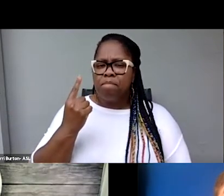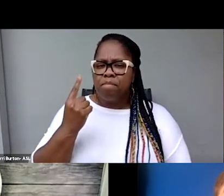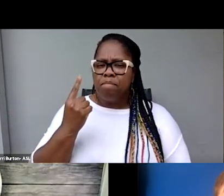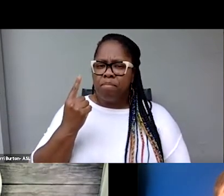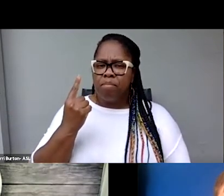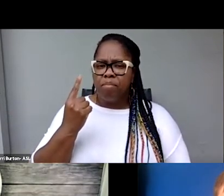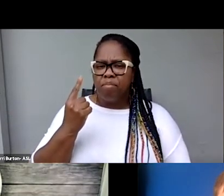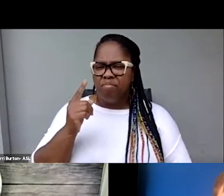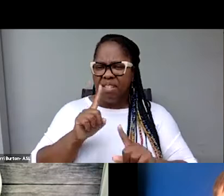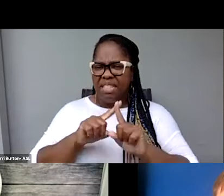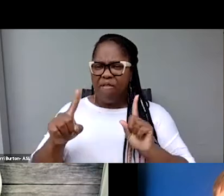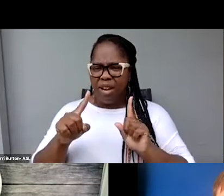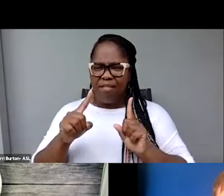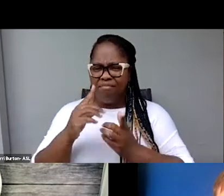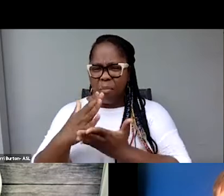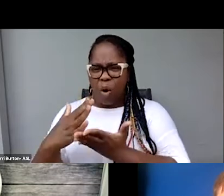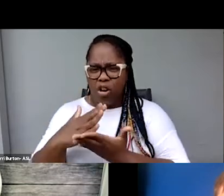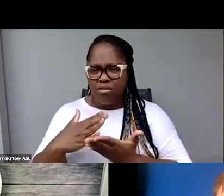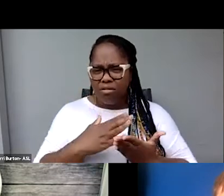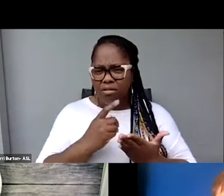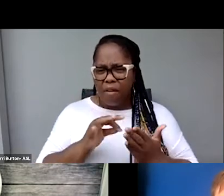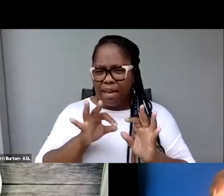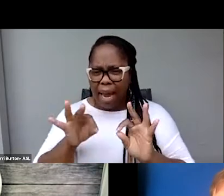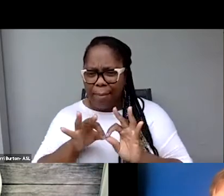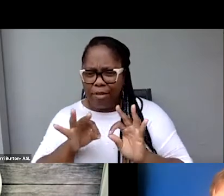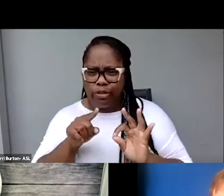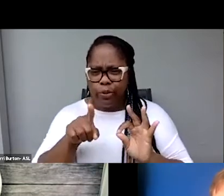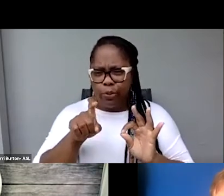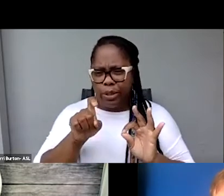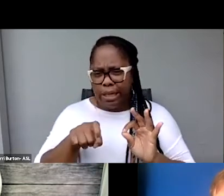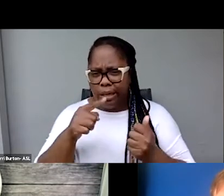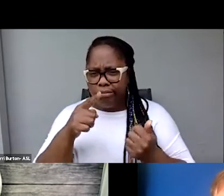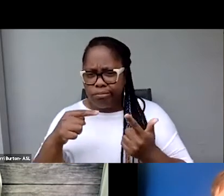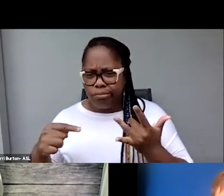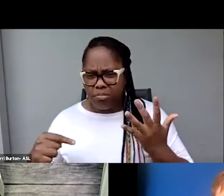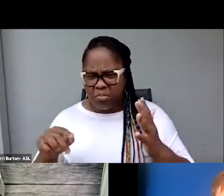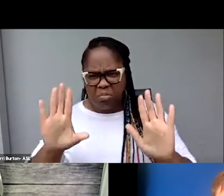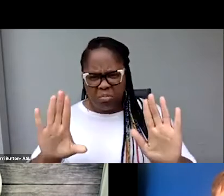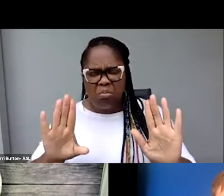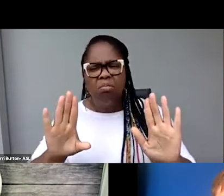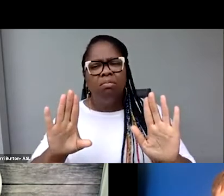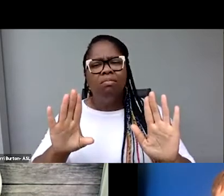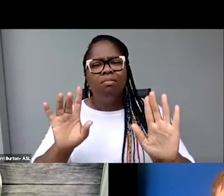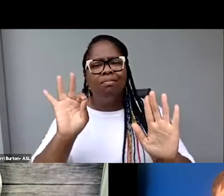aspects of captions that you're looking for, how does music figure in?